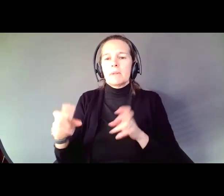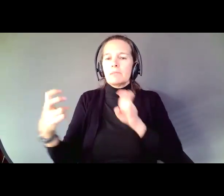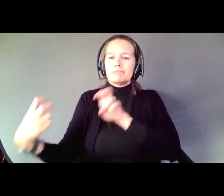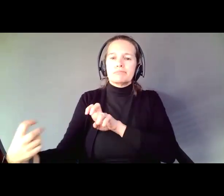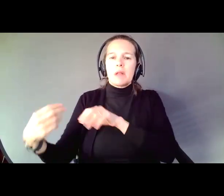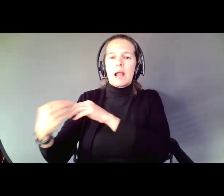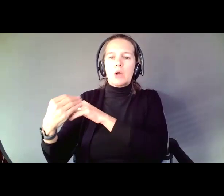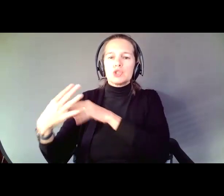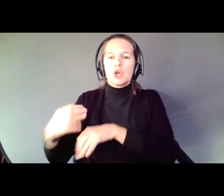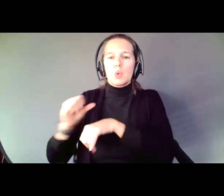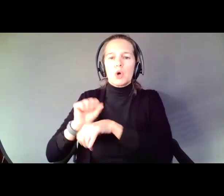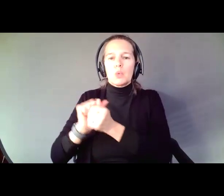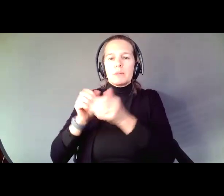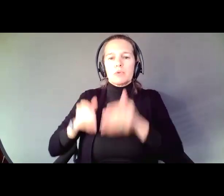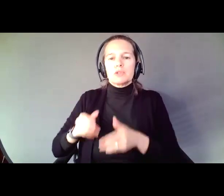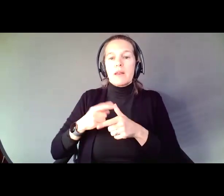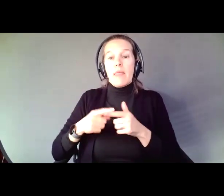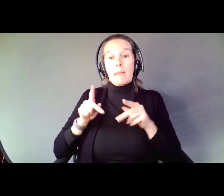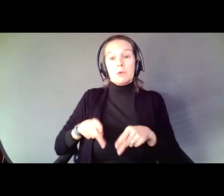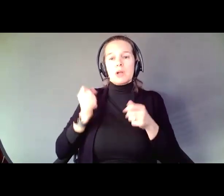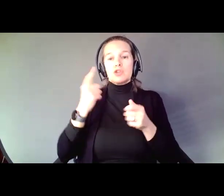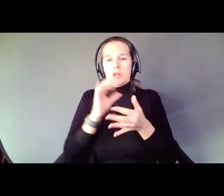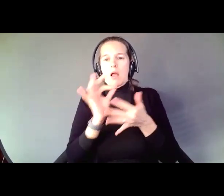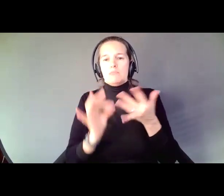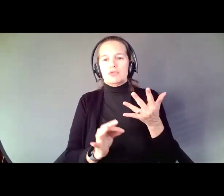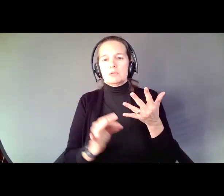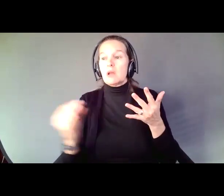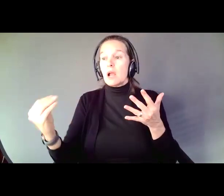so the person understands his or her options. The counselor provides information about services,